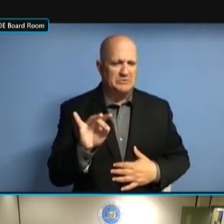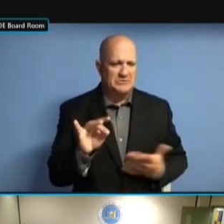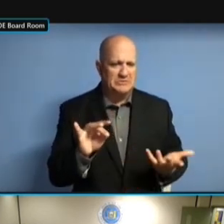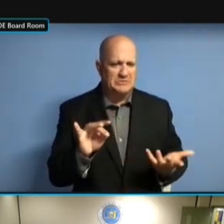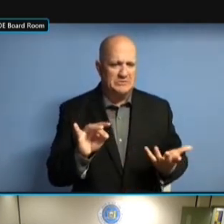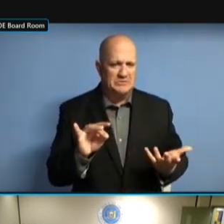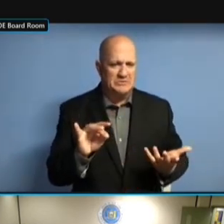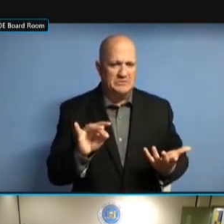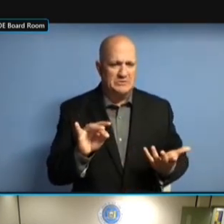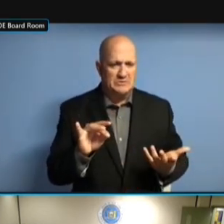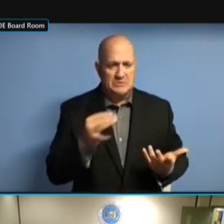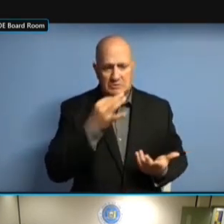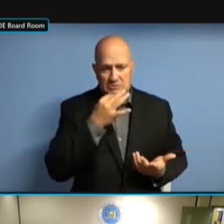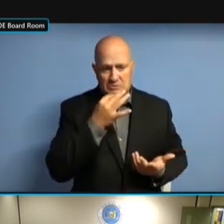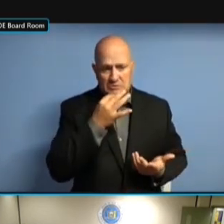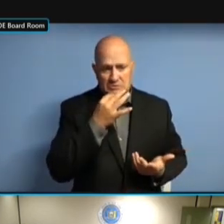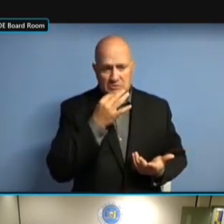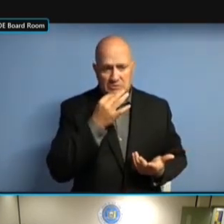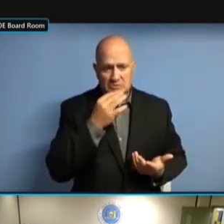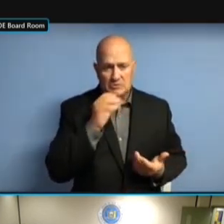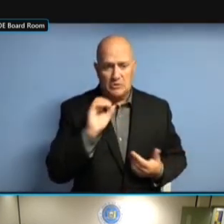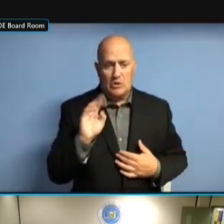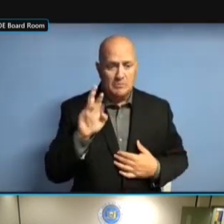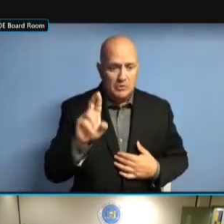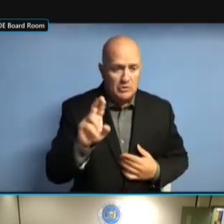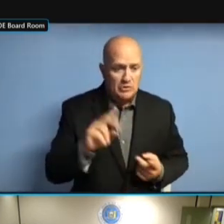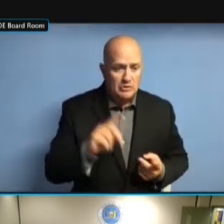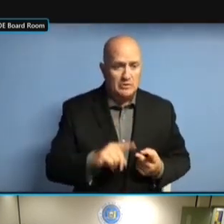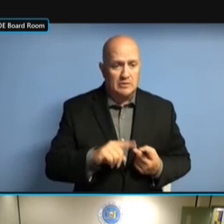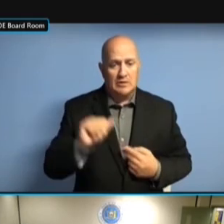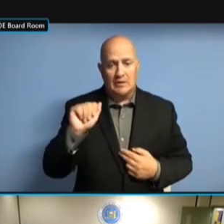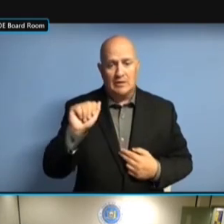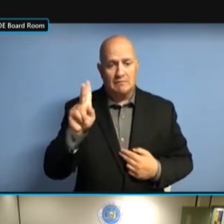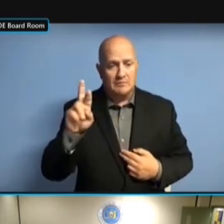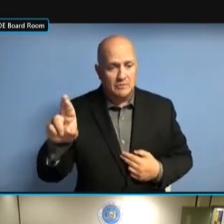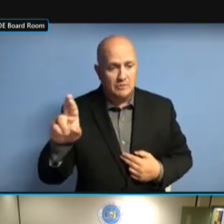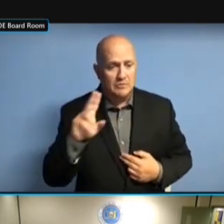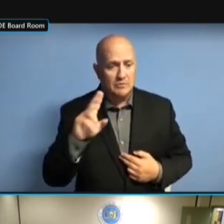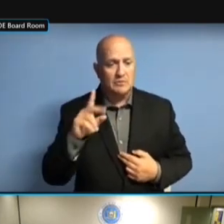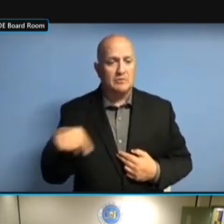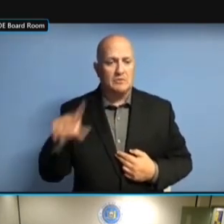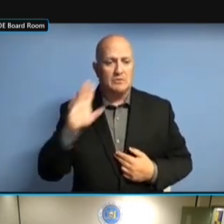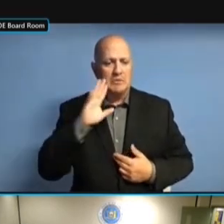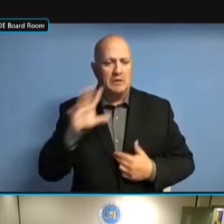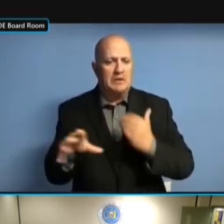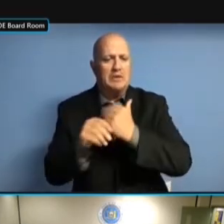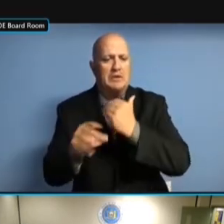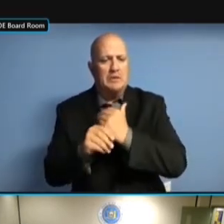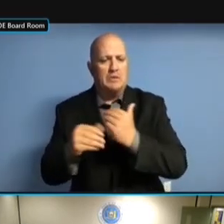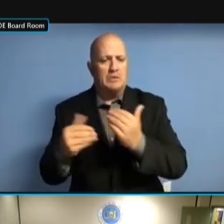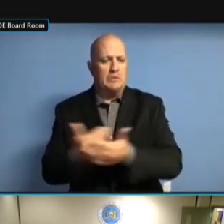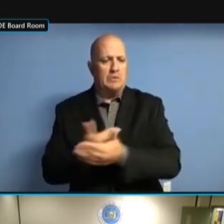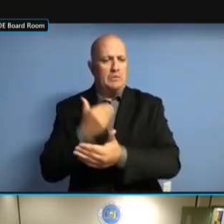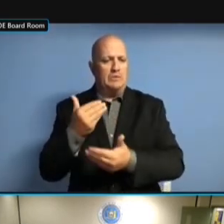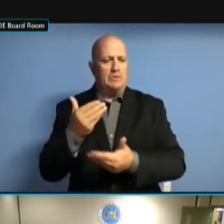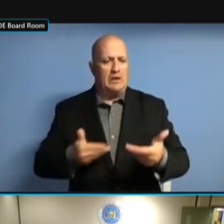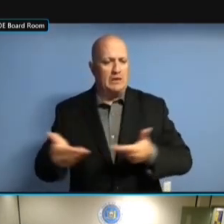THE NEW OBR/ABR WE'RE ADDING FOUR ADDITIONAL, TWO OF EACH. FOUR ADDITIONAL, TWO OF EACH. FOUR ADDITIONAL, TWO OF EACH. WE FOUR ADDITIONAL, TWO OF EACH. WE CONTINUE FOUR ADDITIONAL, TWO OF EACH. WE CONTINUE -- FOUR ADDITIONAL, TWO OF EACH. WE CONTINUE -- WE'VE